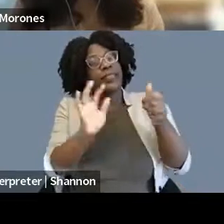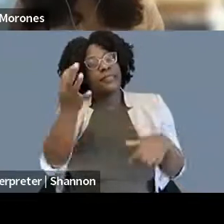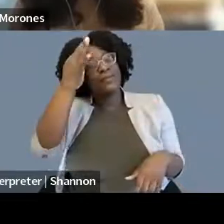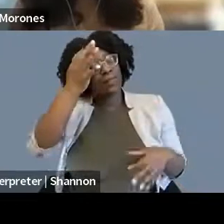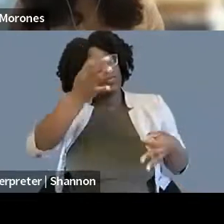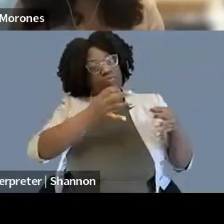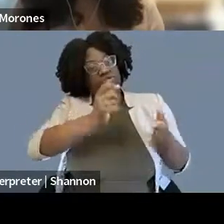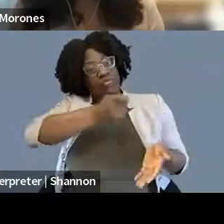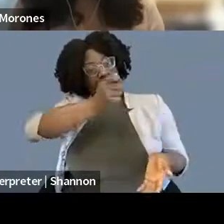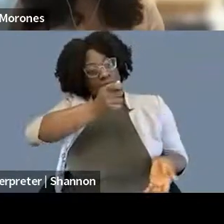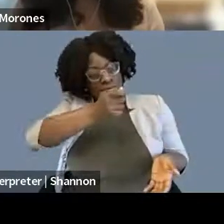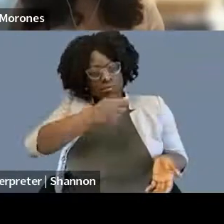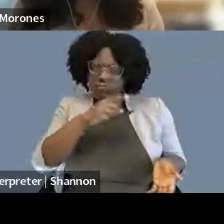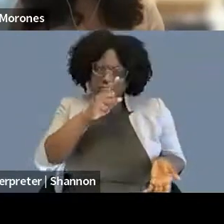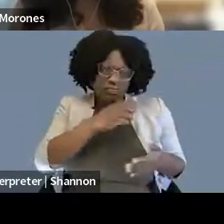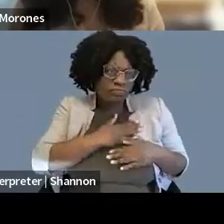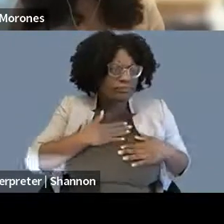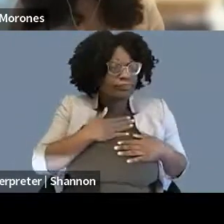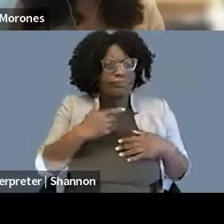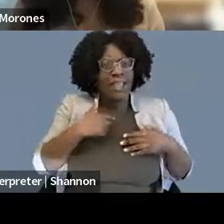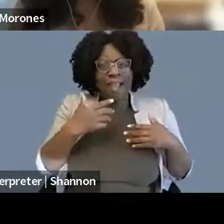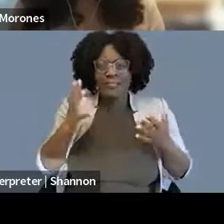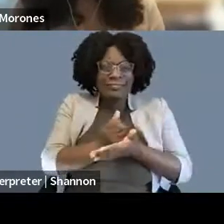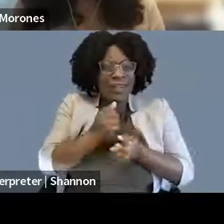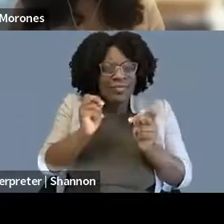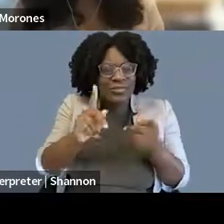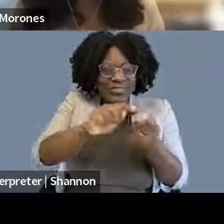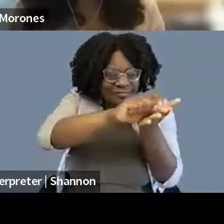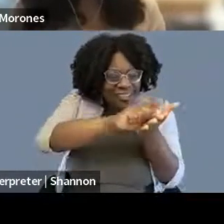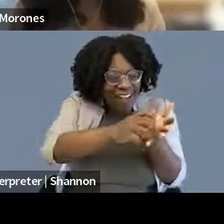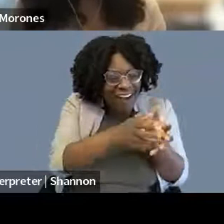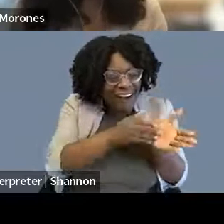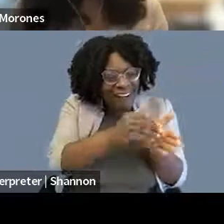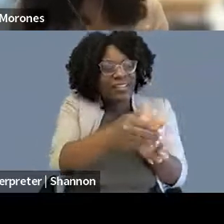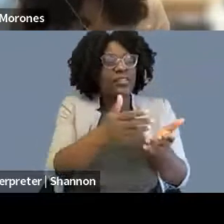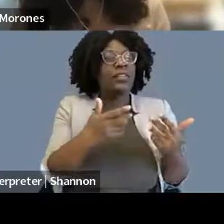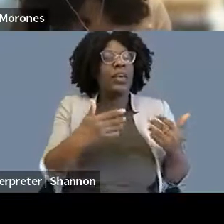I got to, you know, interact and be mentored by a judge who was wonderful.